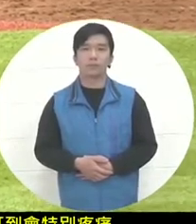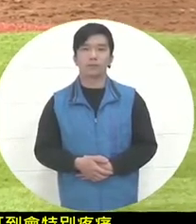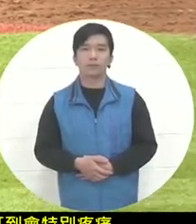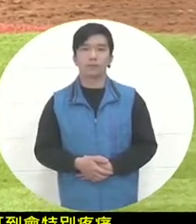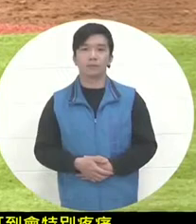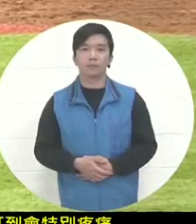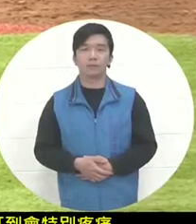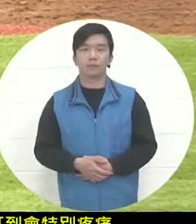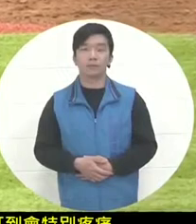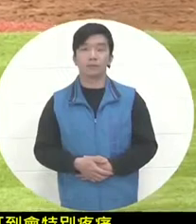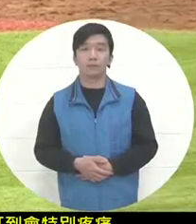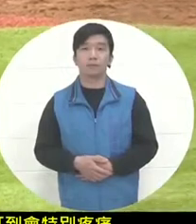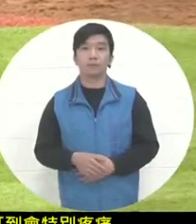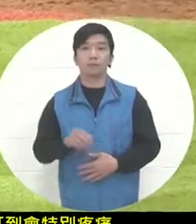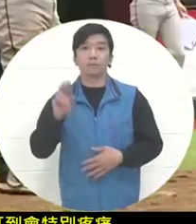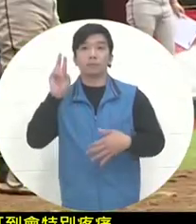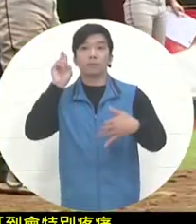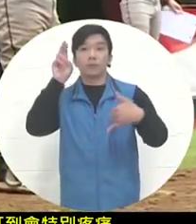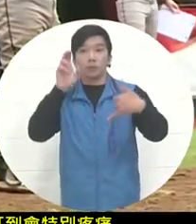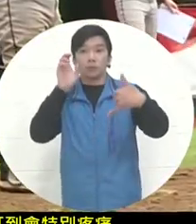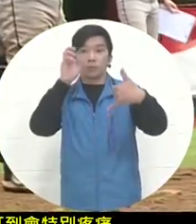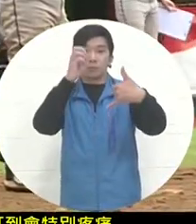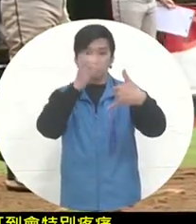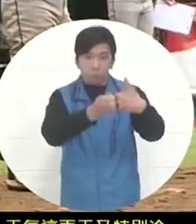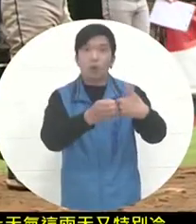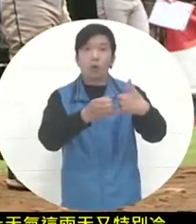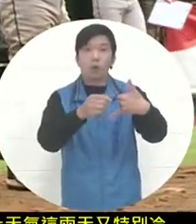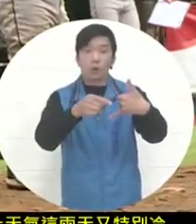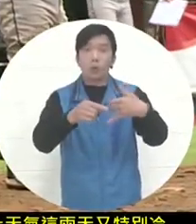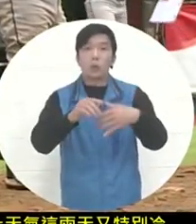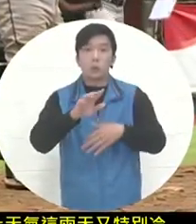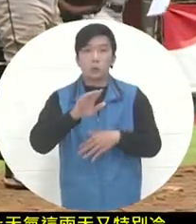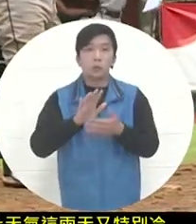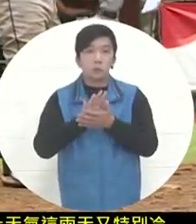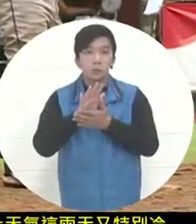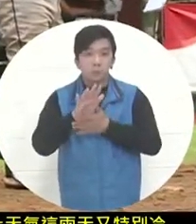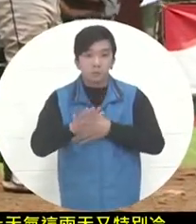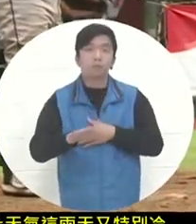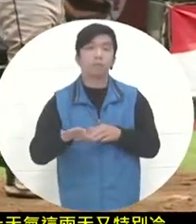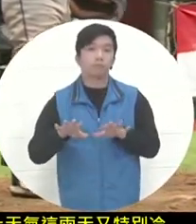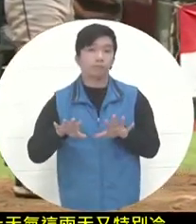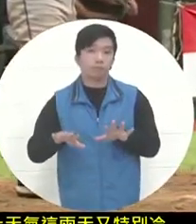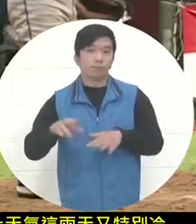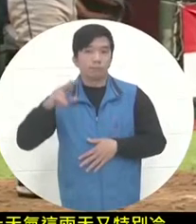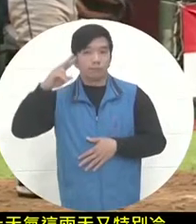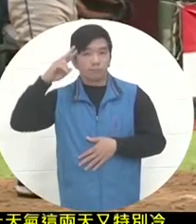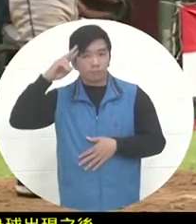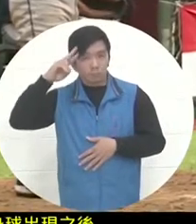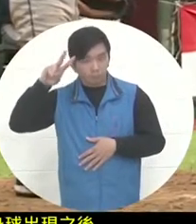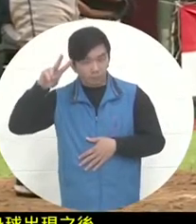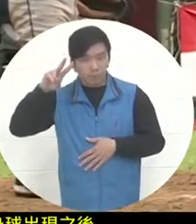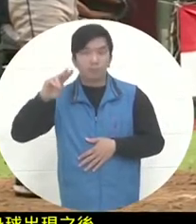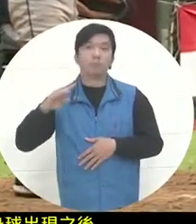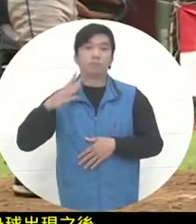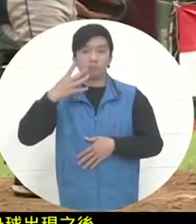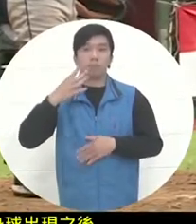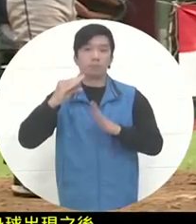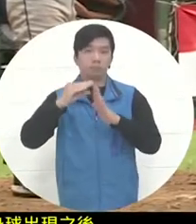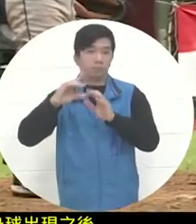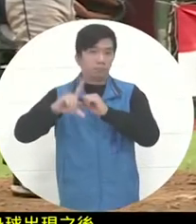After the ball hit the line, Mexico now reached